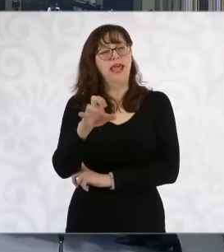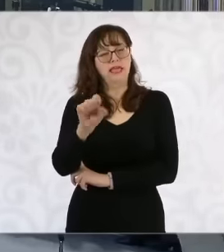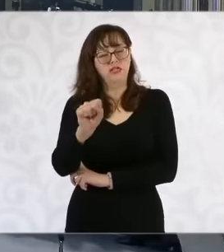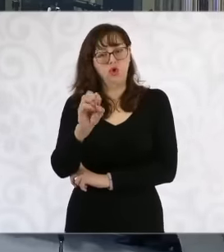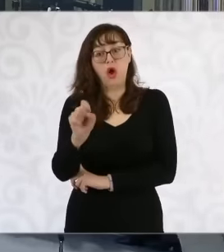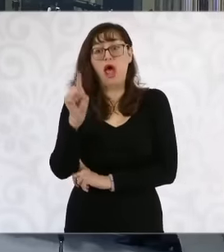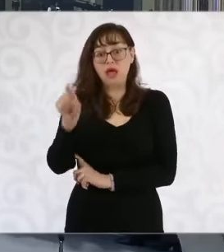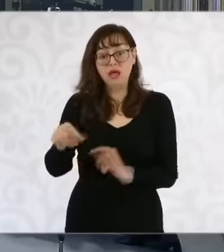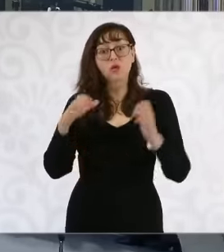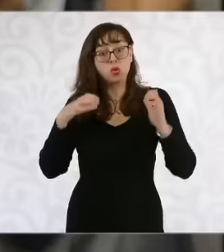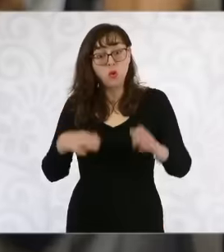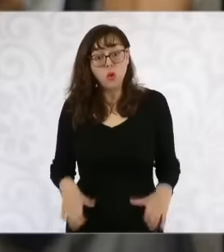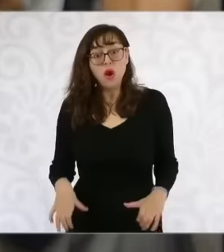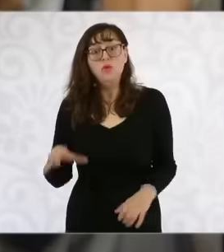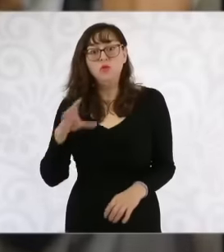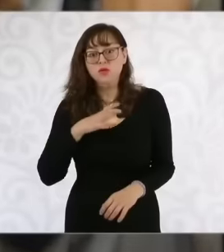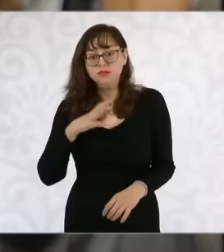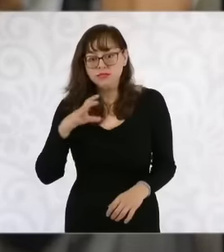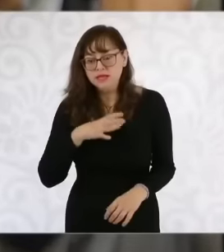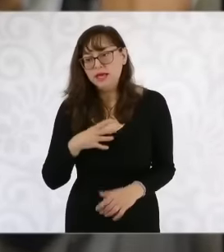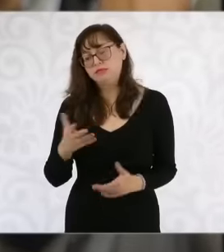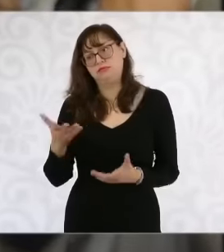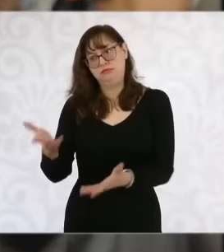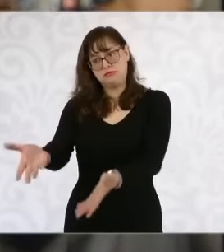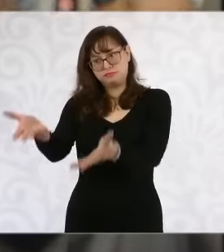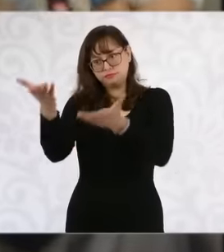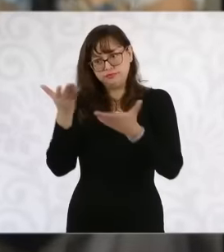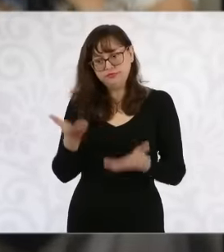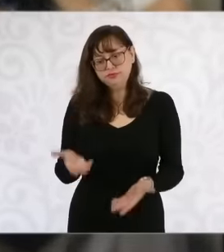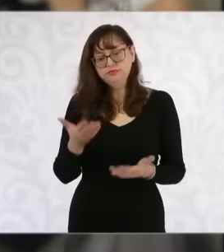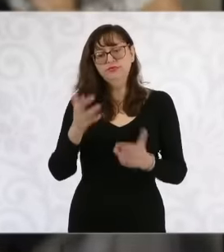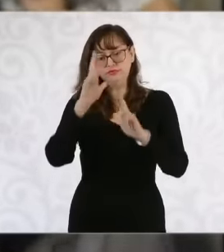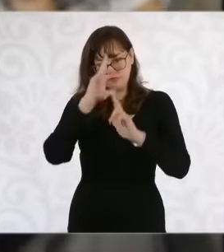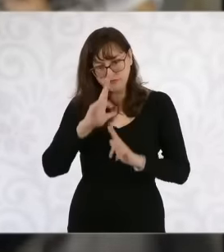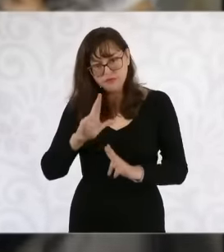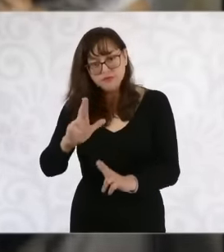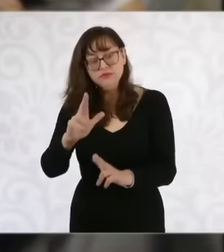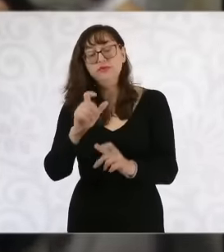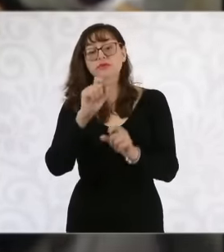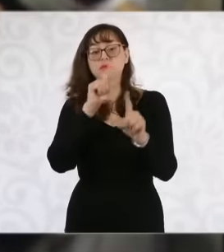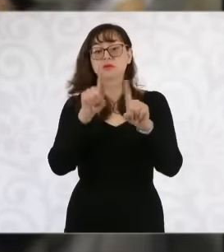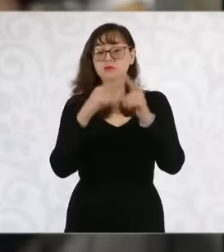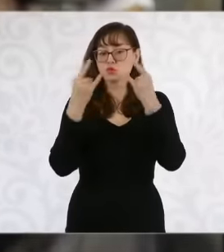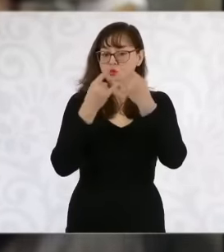tributes were made, the complete work was written, it was ritualized, and they invited me